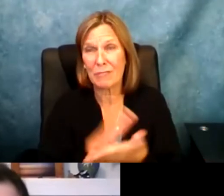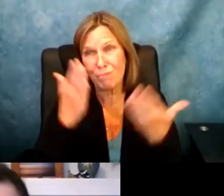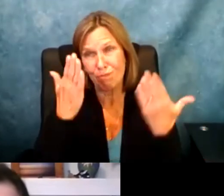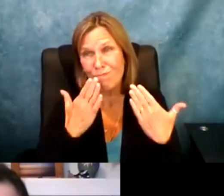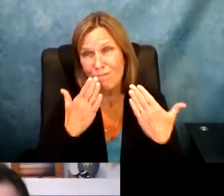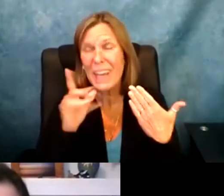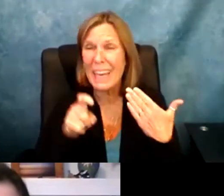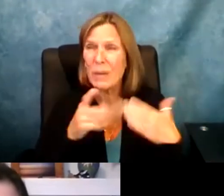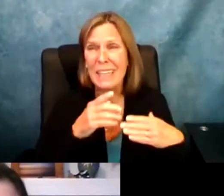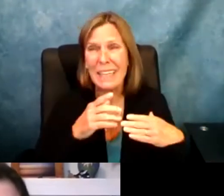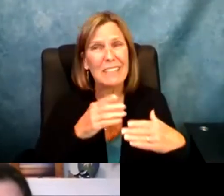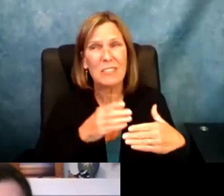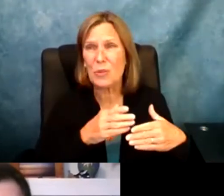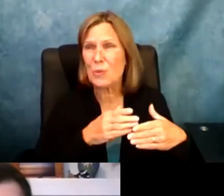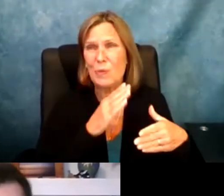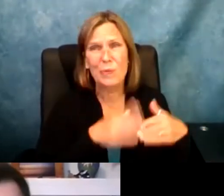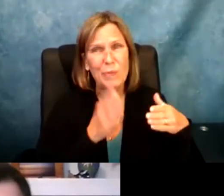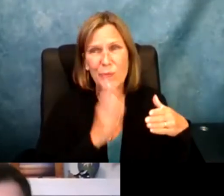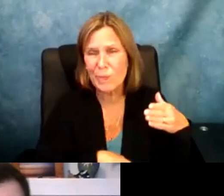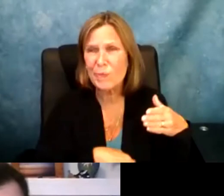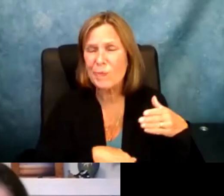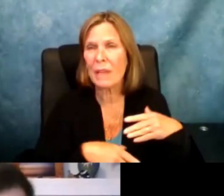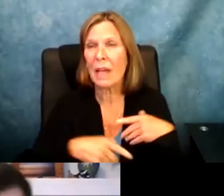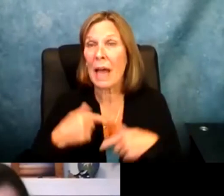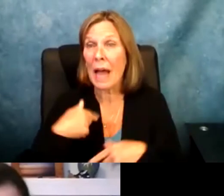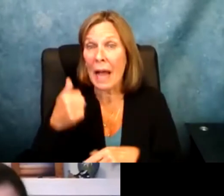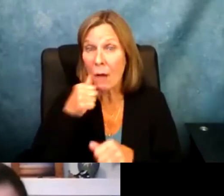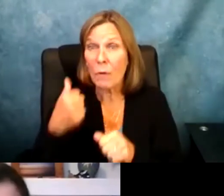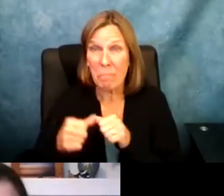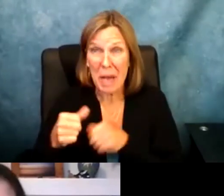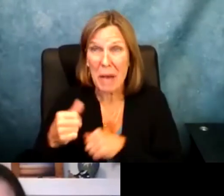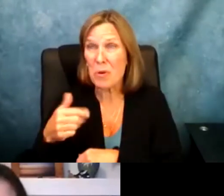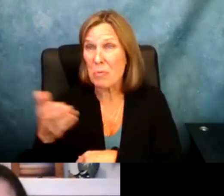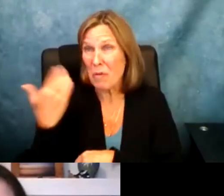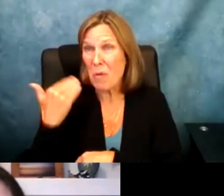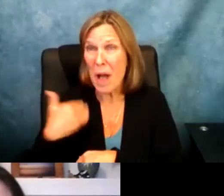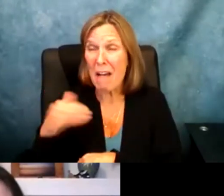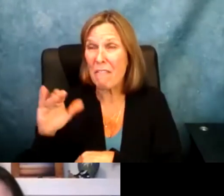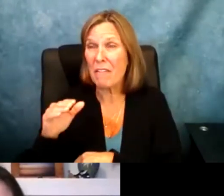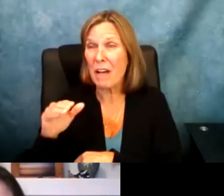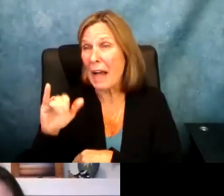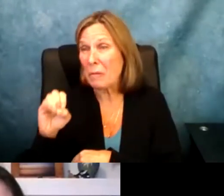of discrimination within the schools, unfortunately. And really needs to stop but I remember being